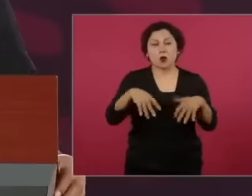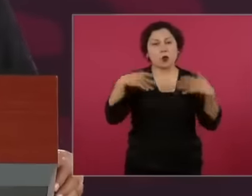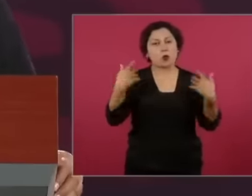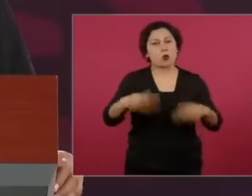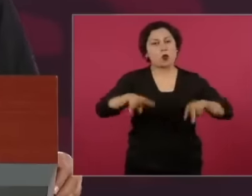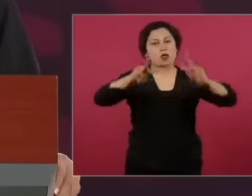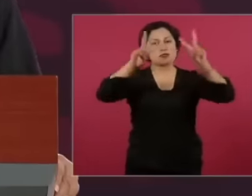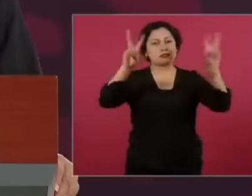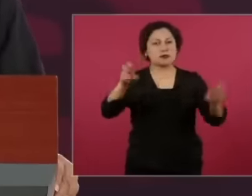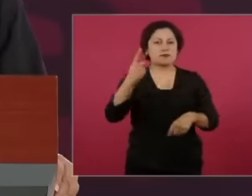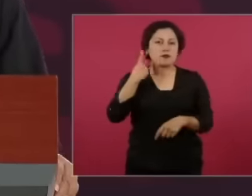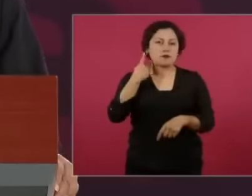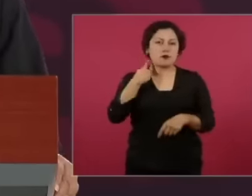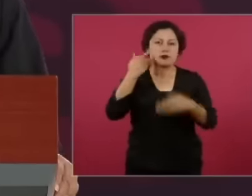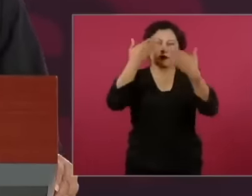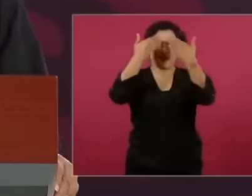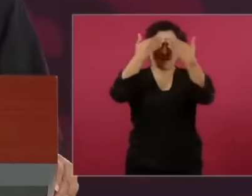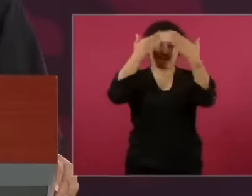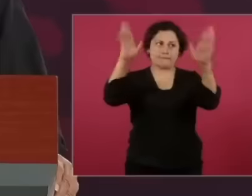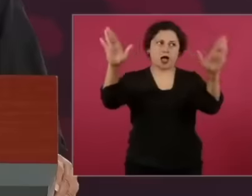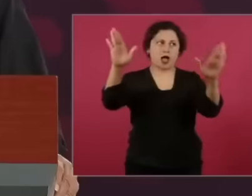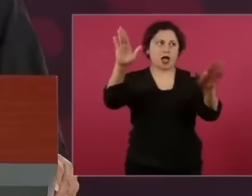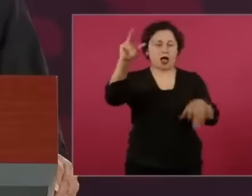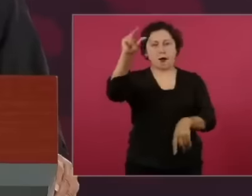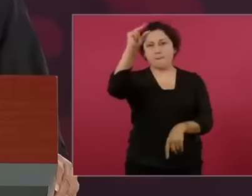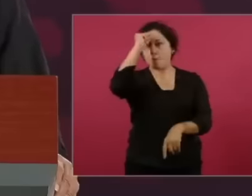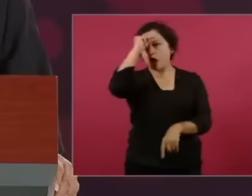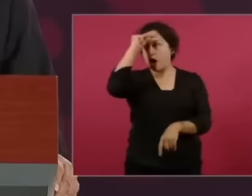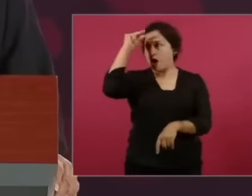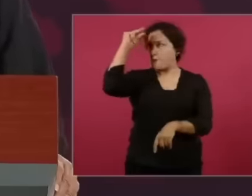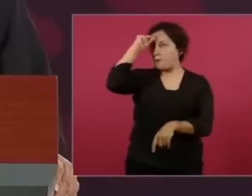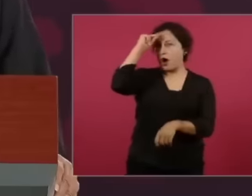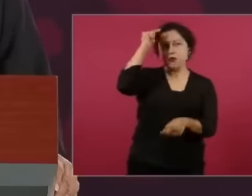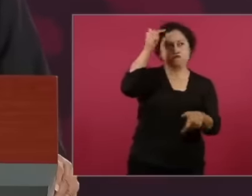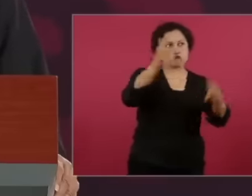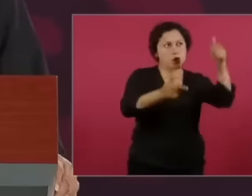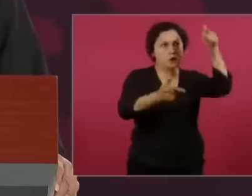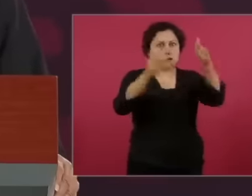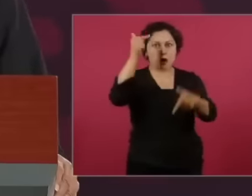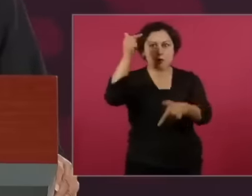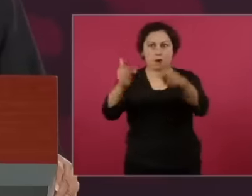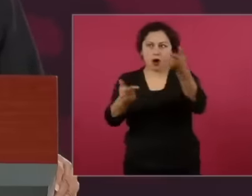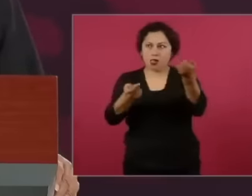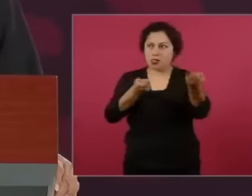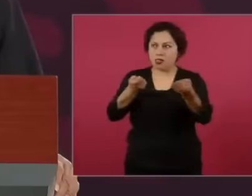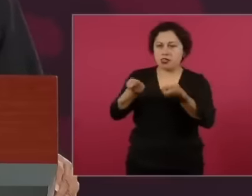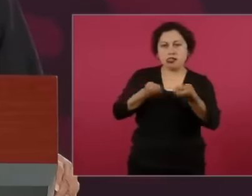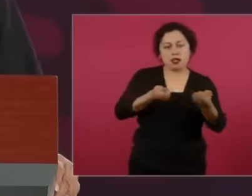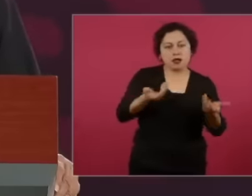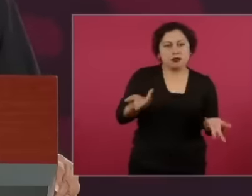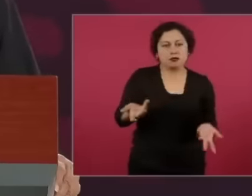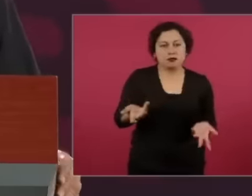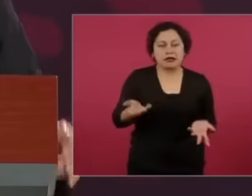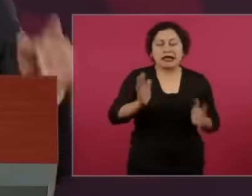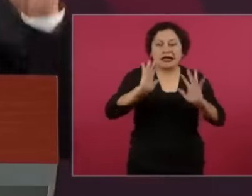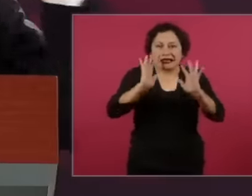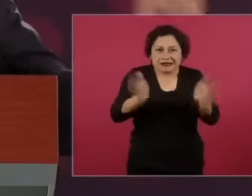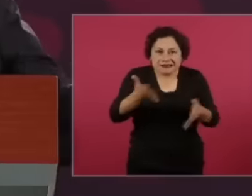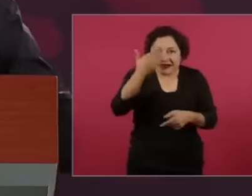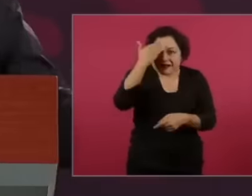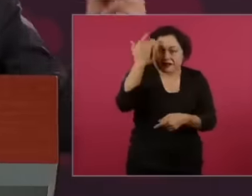world. More than that, I repeat it and repeat it and repeat it and it enters them through one ear and comes out through the other